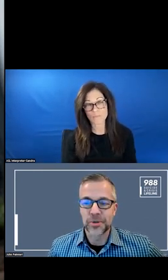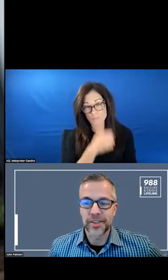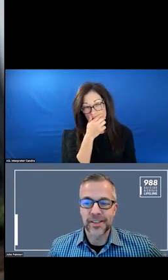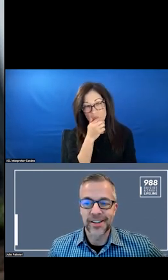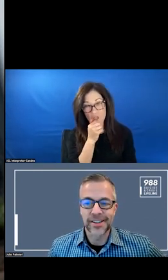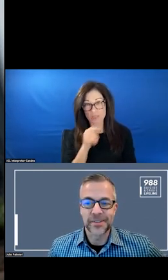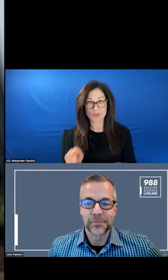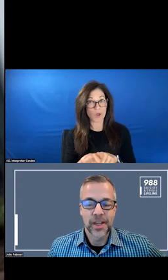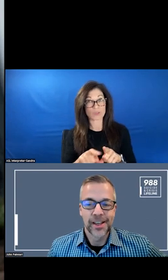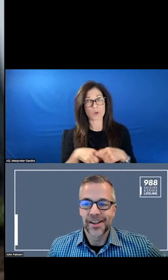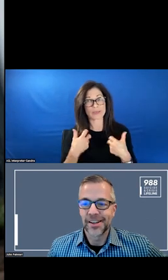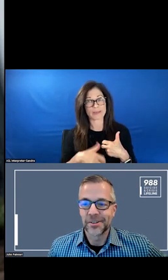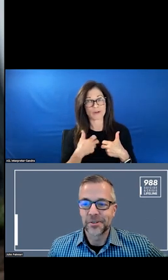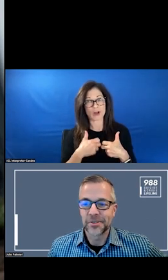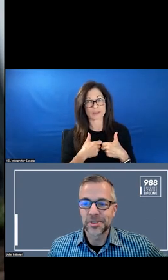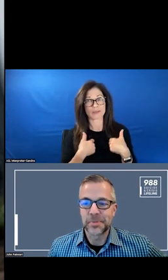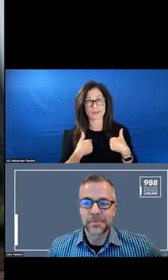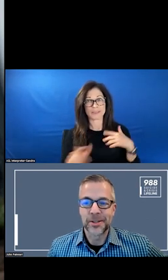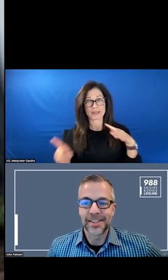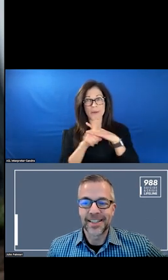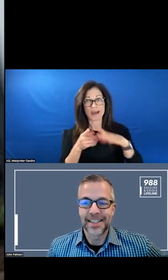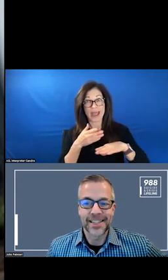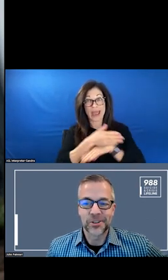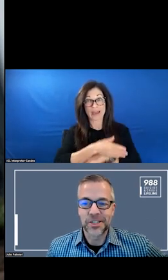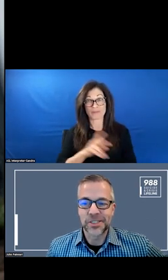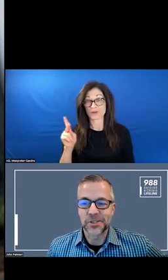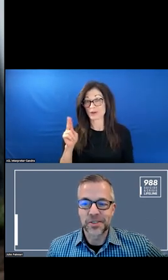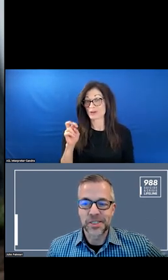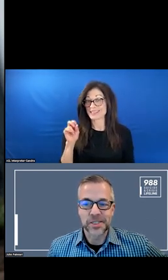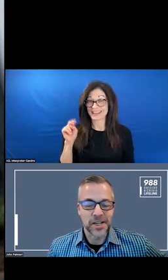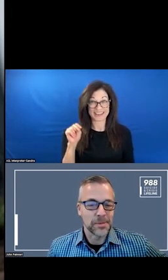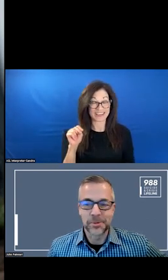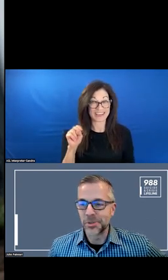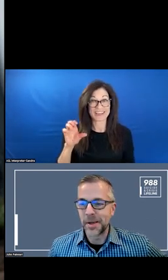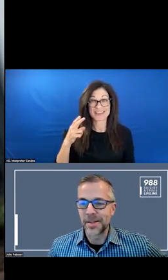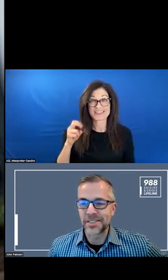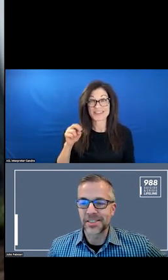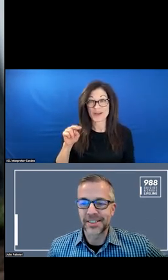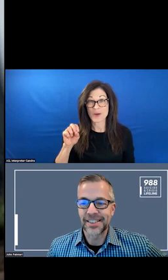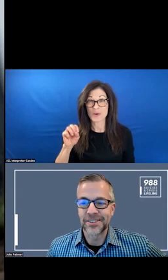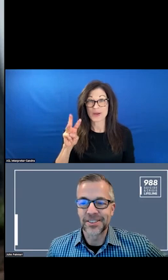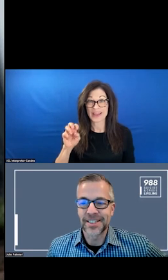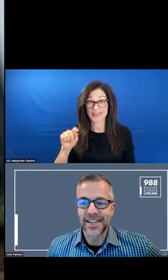CHANOWETH ABOUT THE 988 SERVICES AND DO MY BEST TODAY.